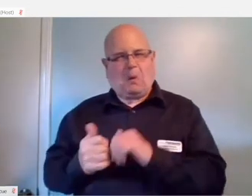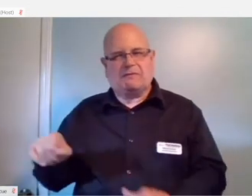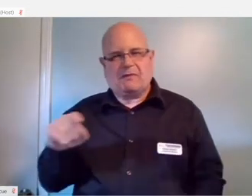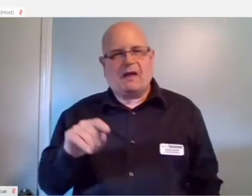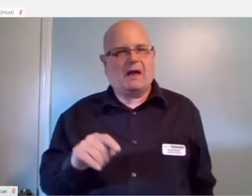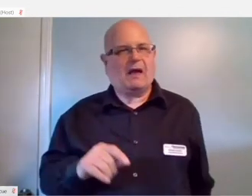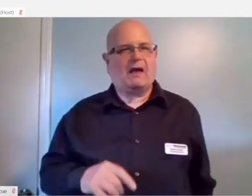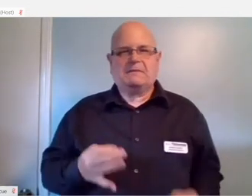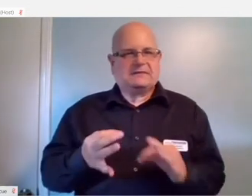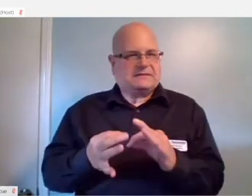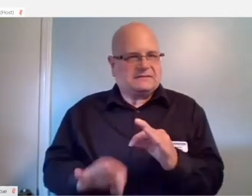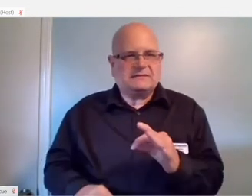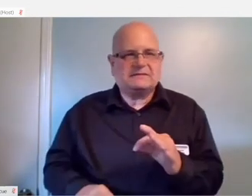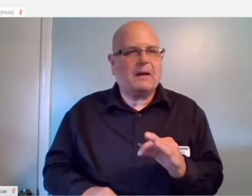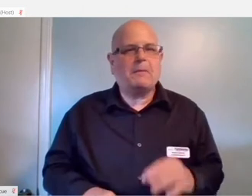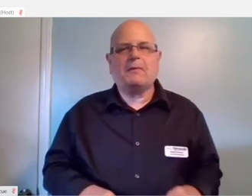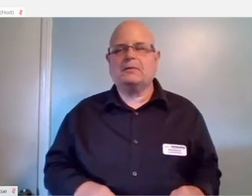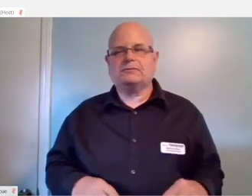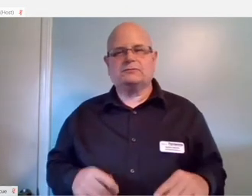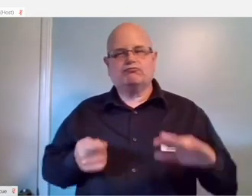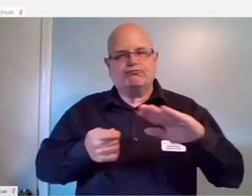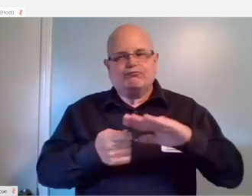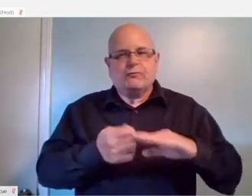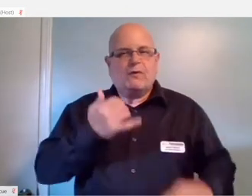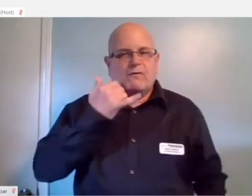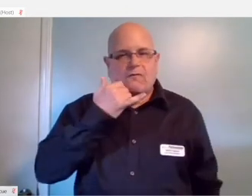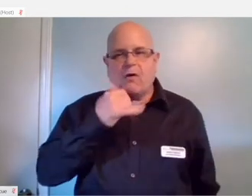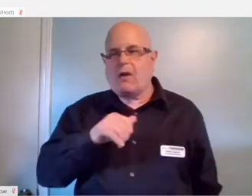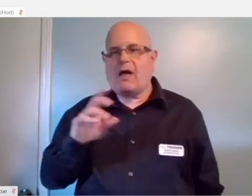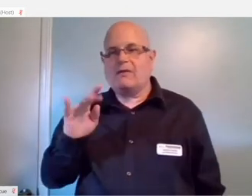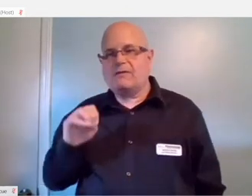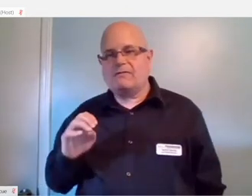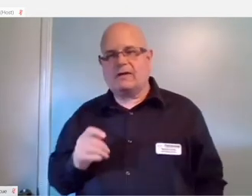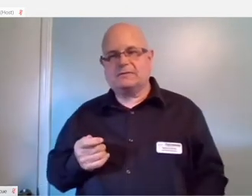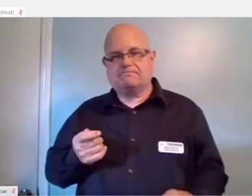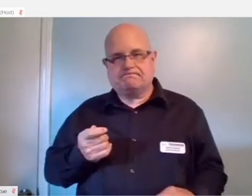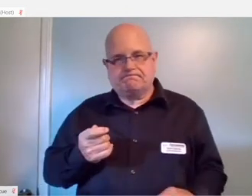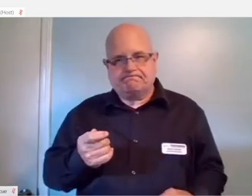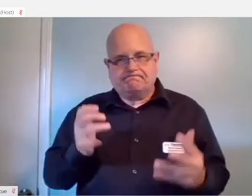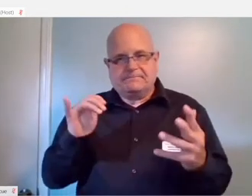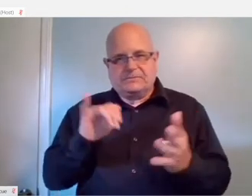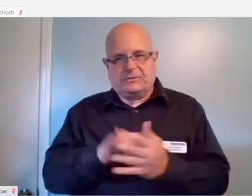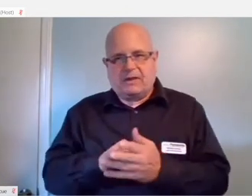It's a simple dongle that you plug into your phone and plug your other devices into this cable.